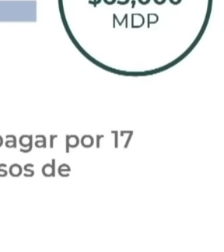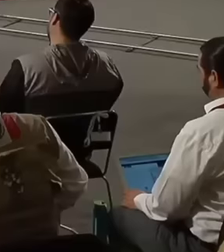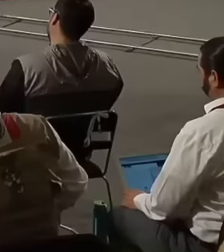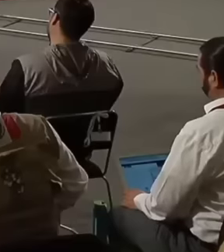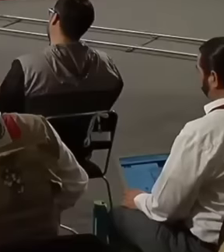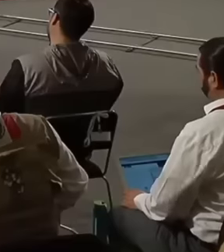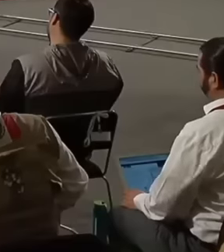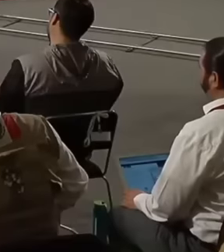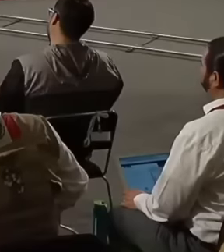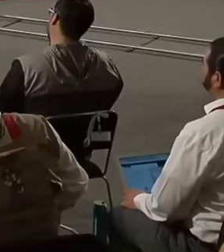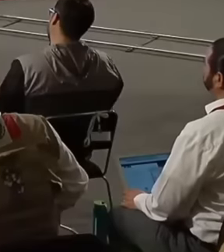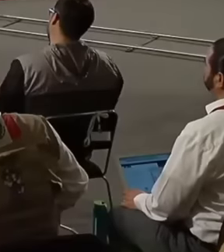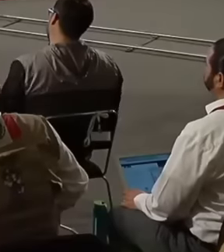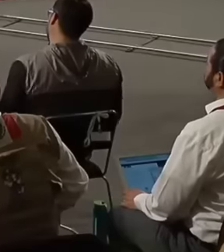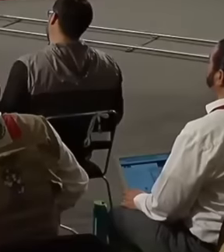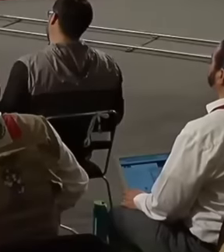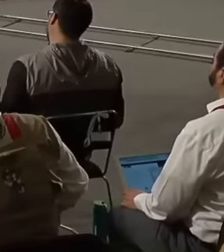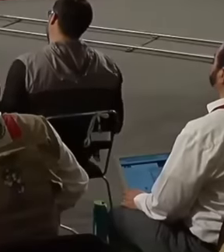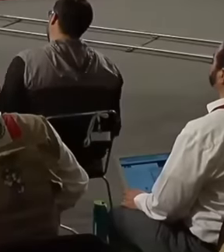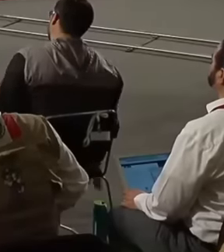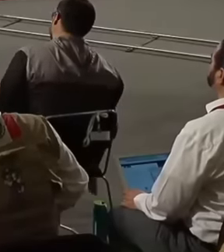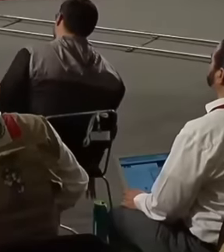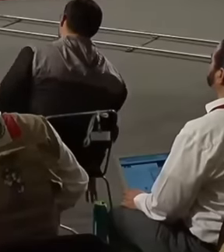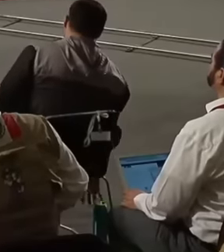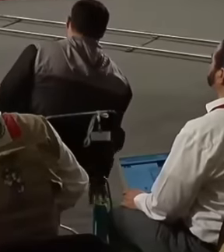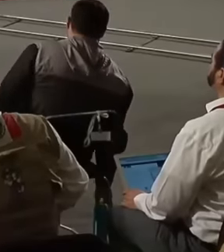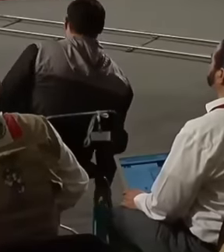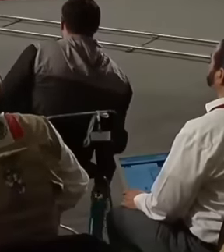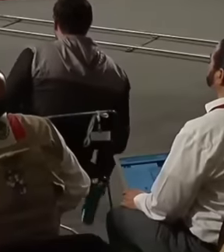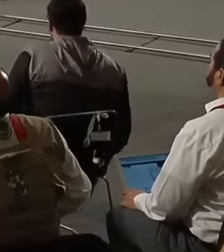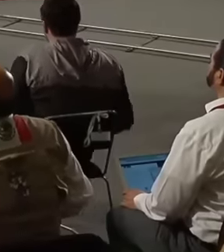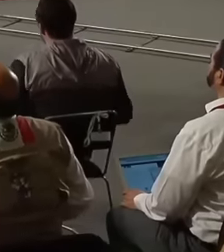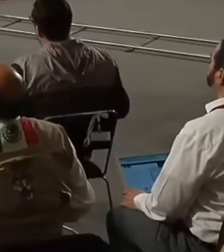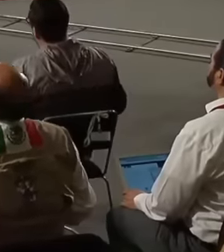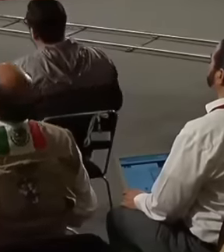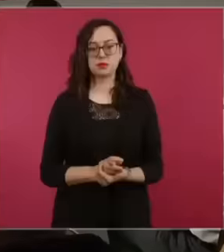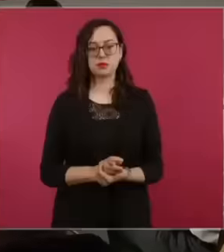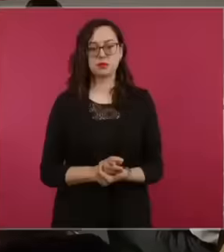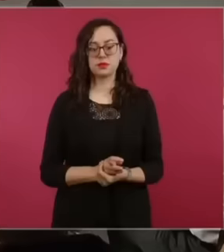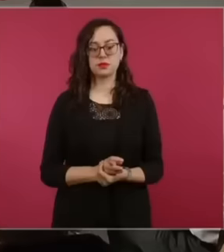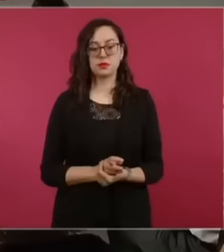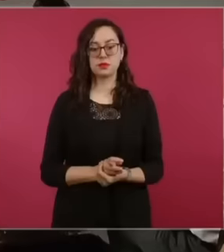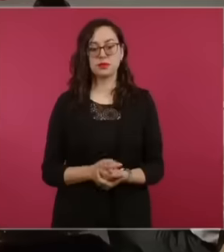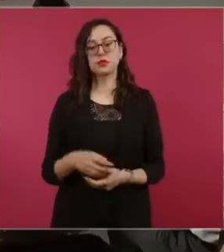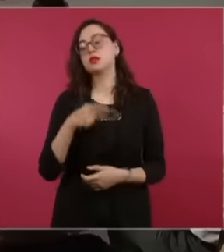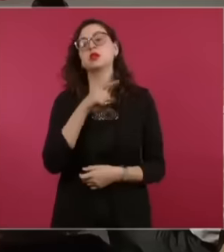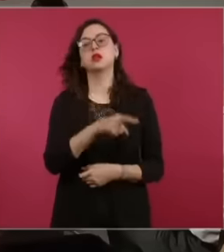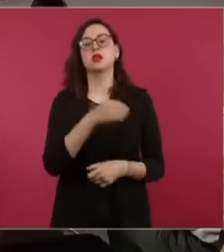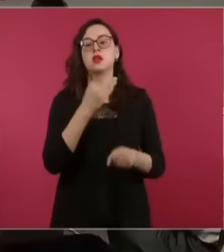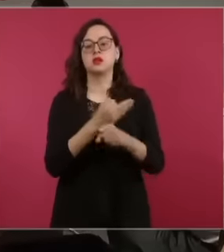tax credits for 10,000 million pesos, having a debt of 63,000 million pesos,